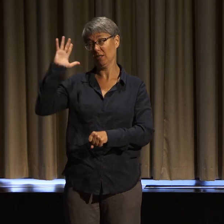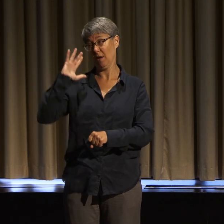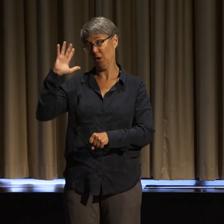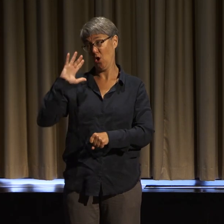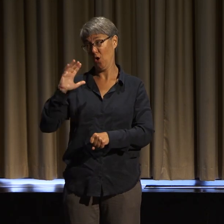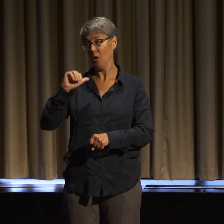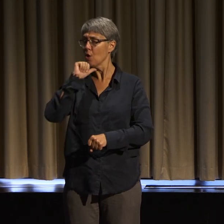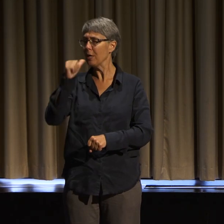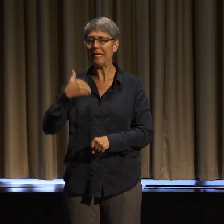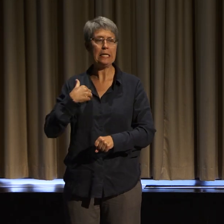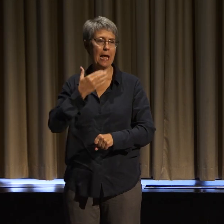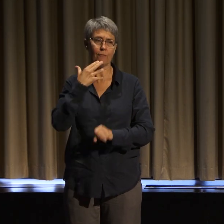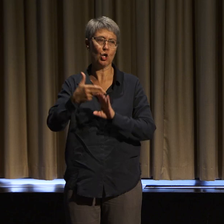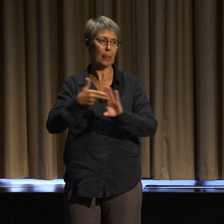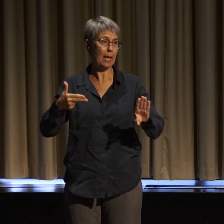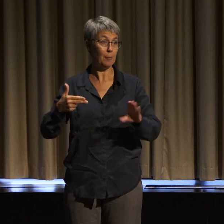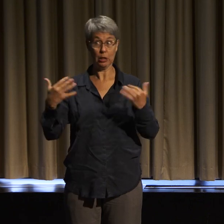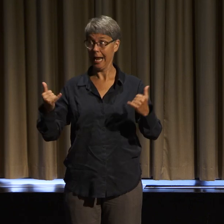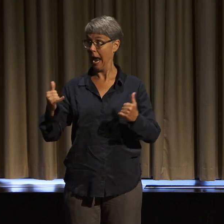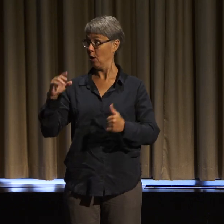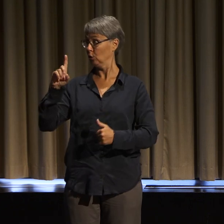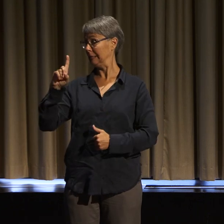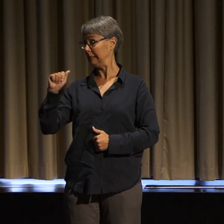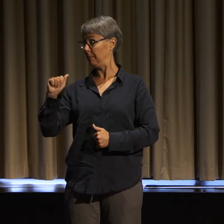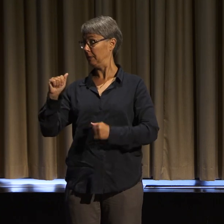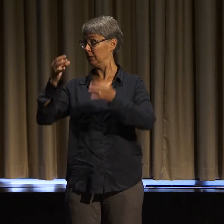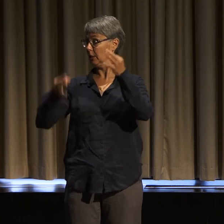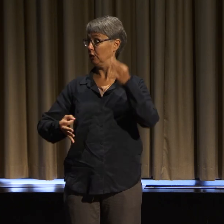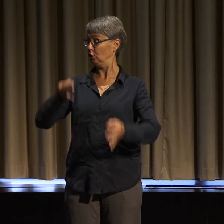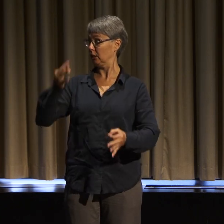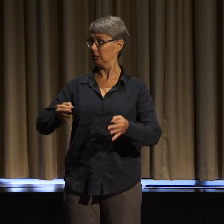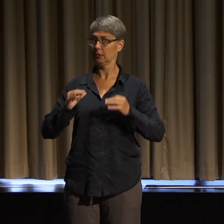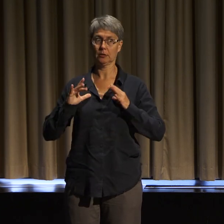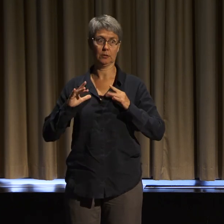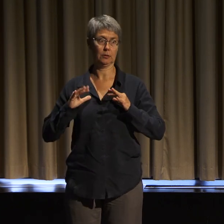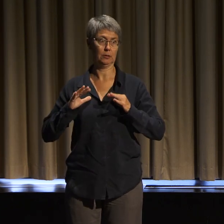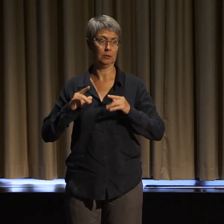And so, I want folks to not take it for granted today.